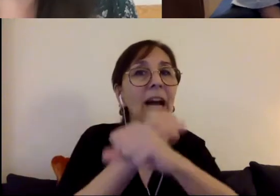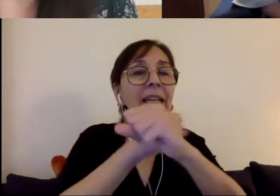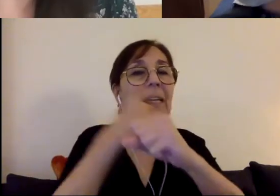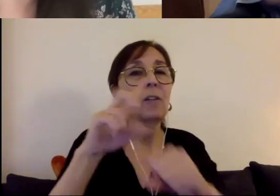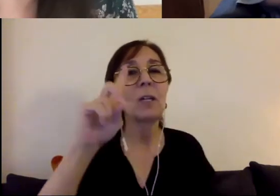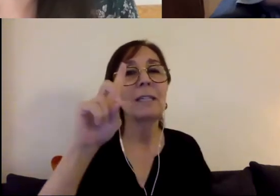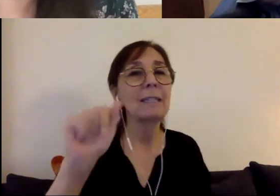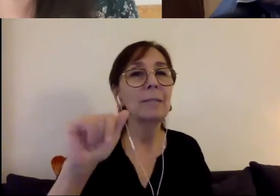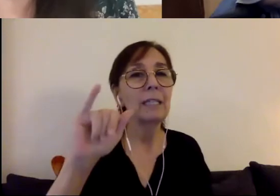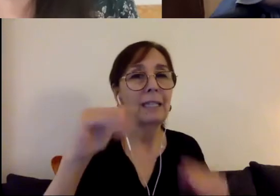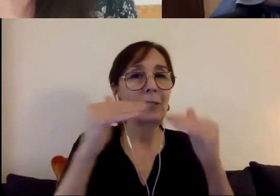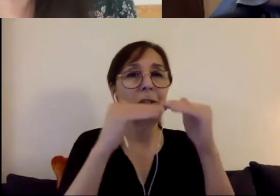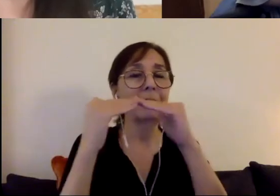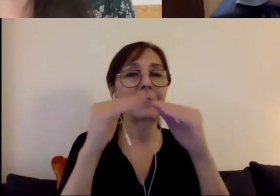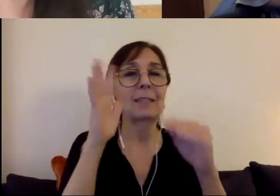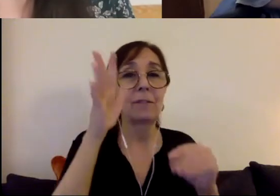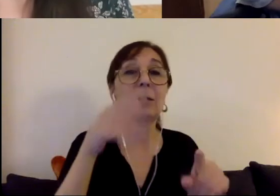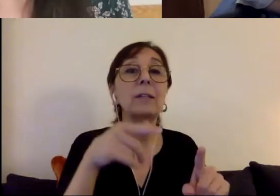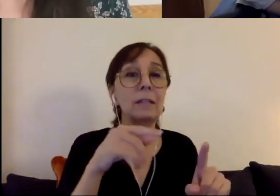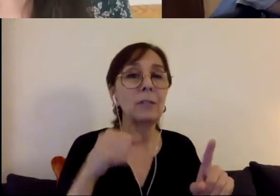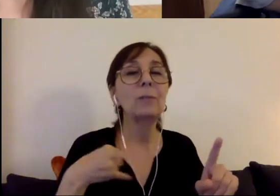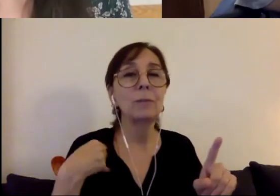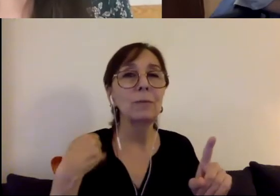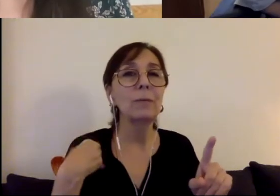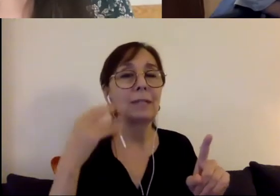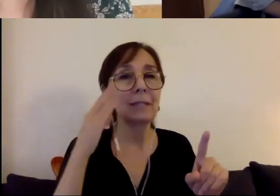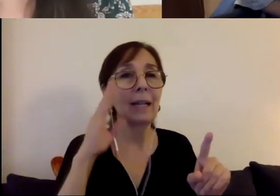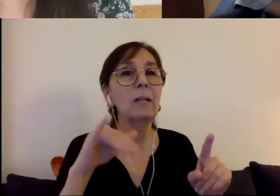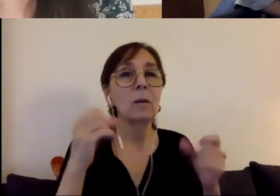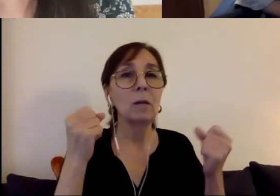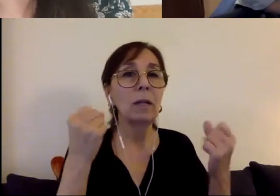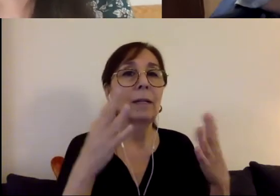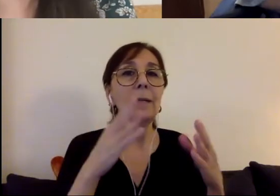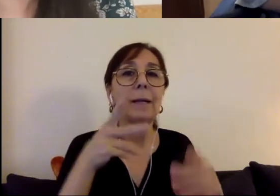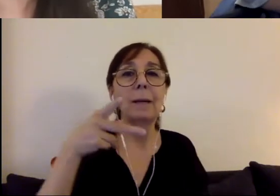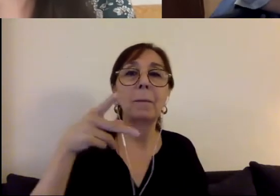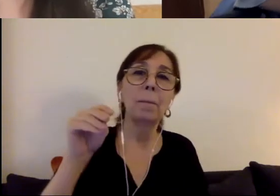I know a lot of people are talking about the post-ADA generation, and we